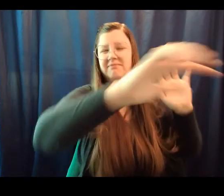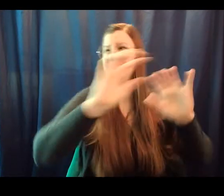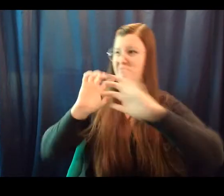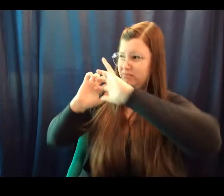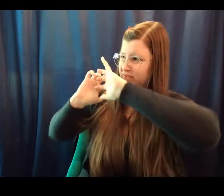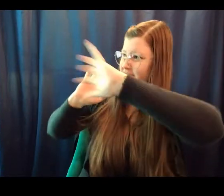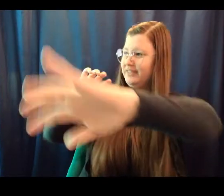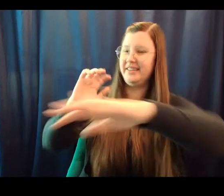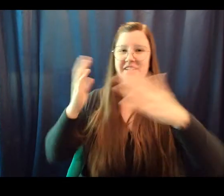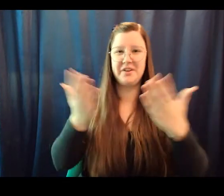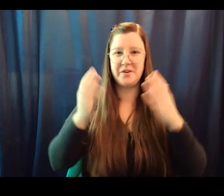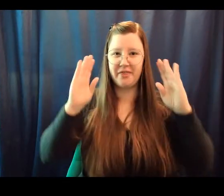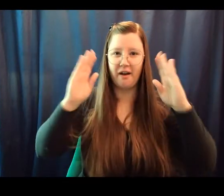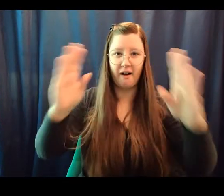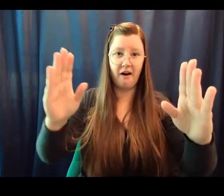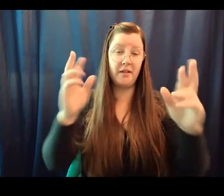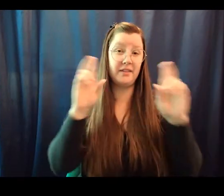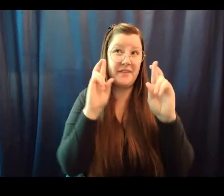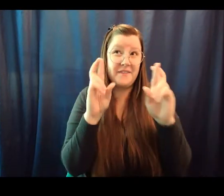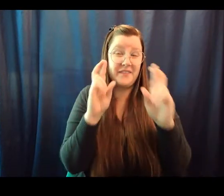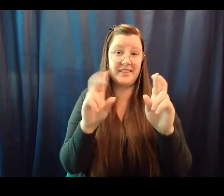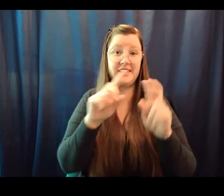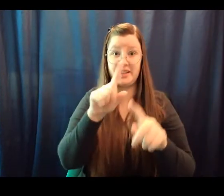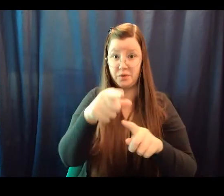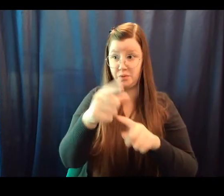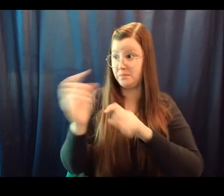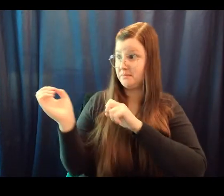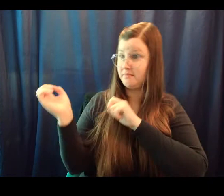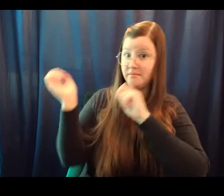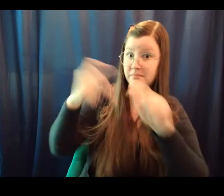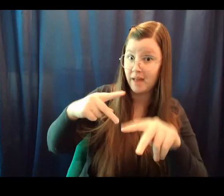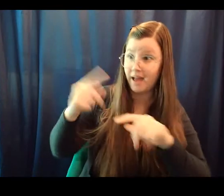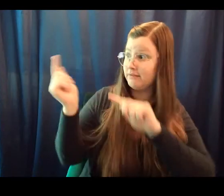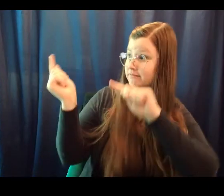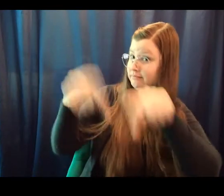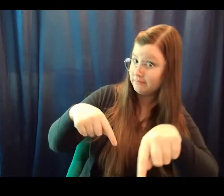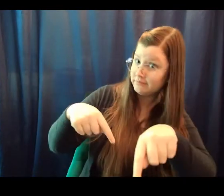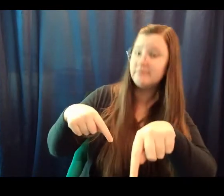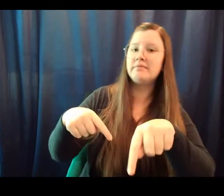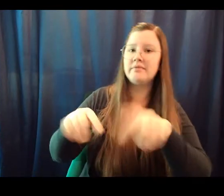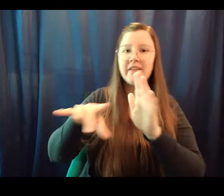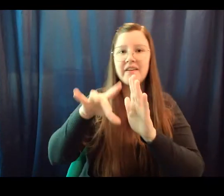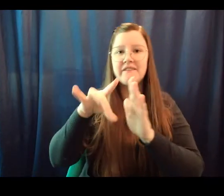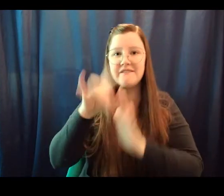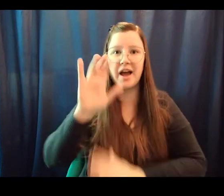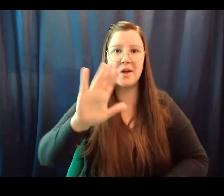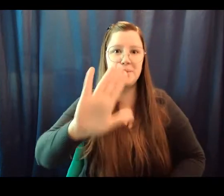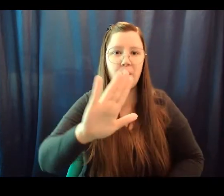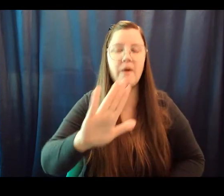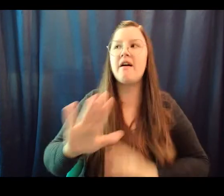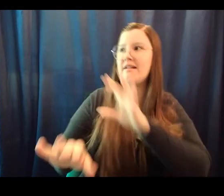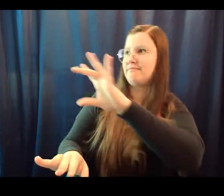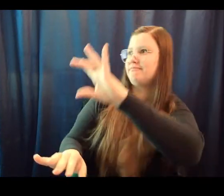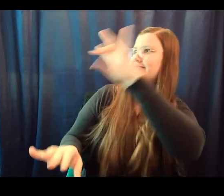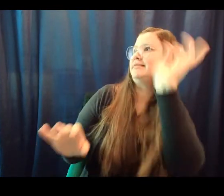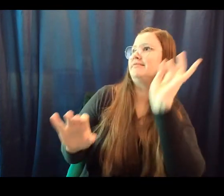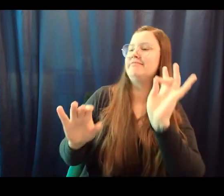when you come back you'll be able to find yours and take it down and do what you like with it.